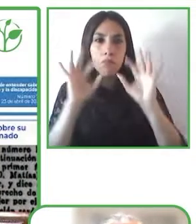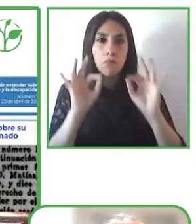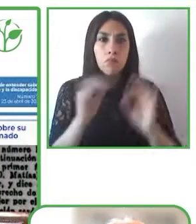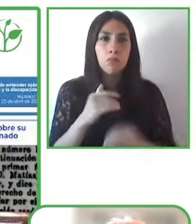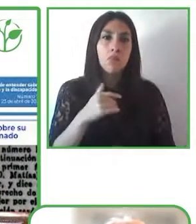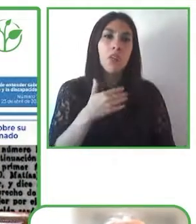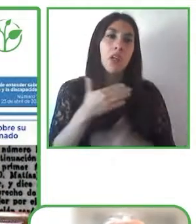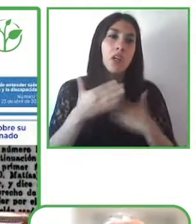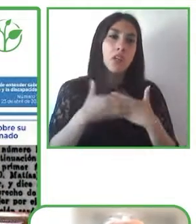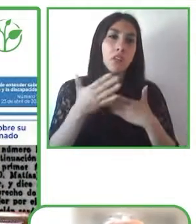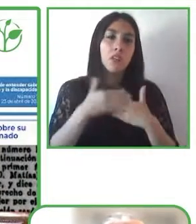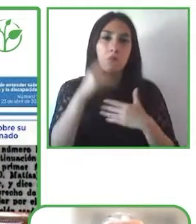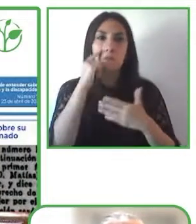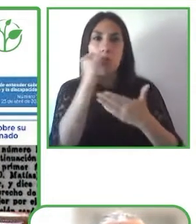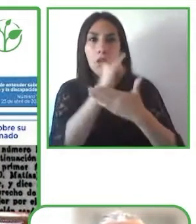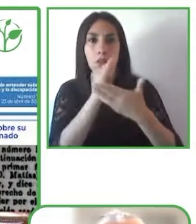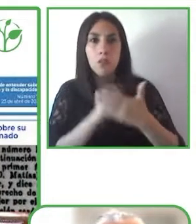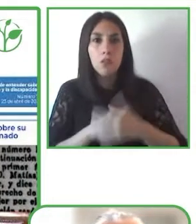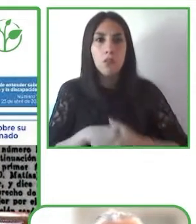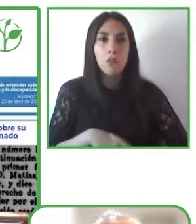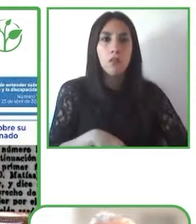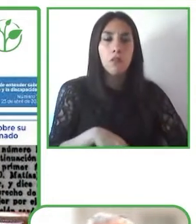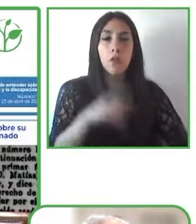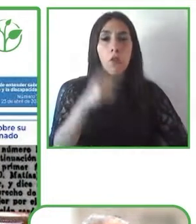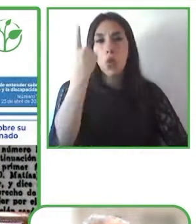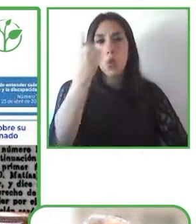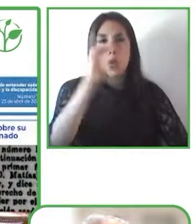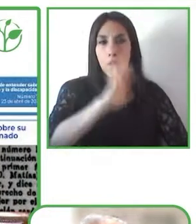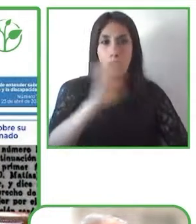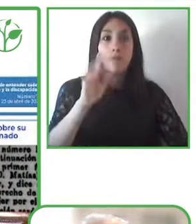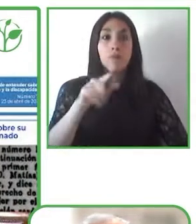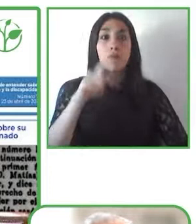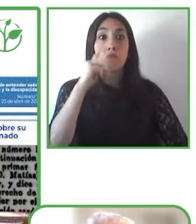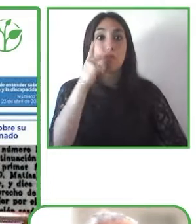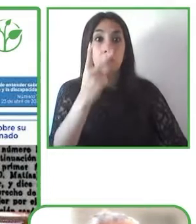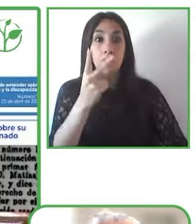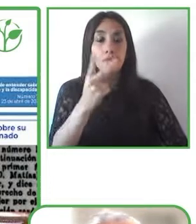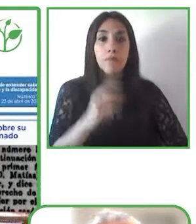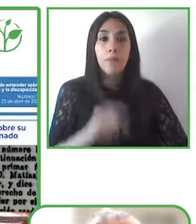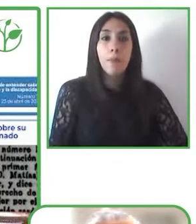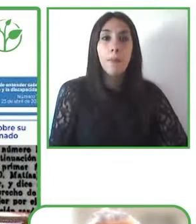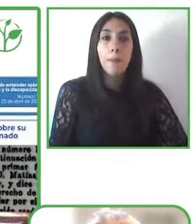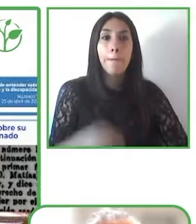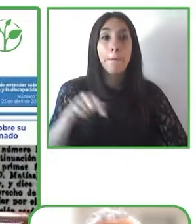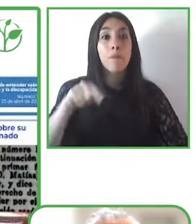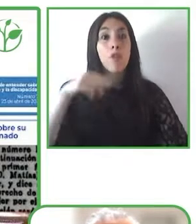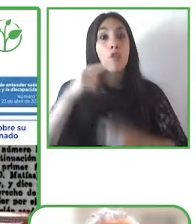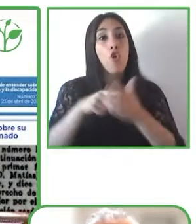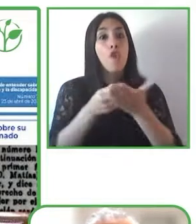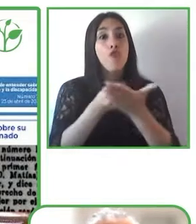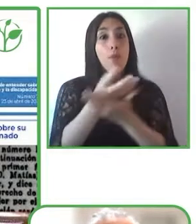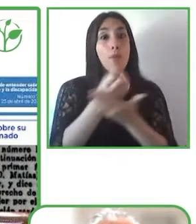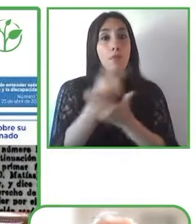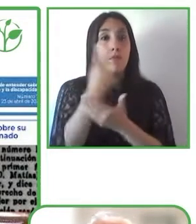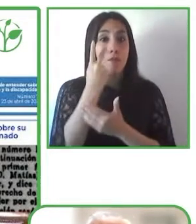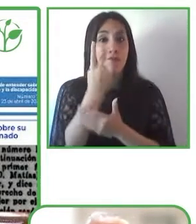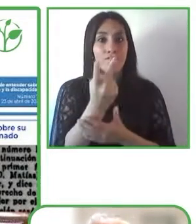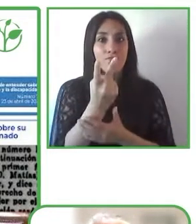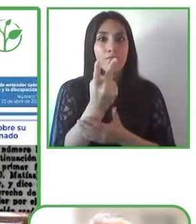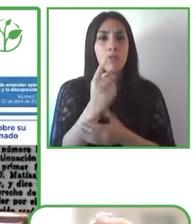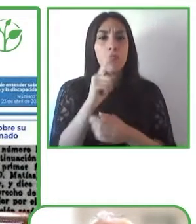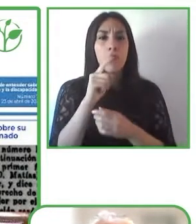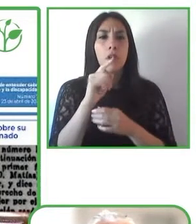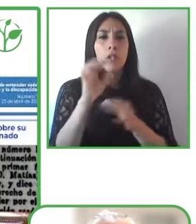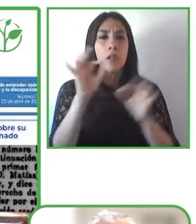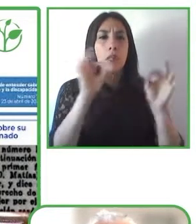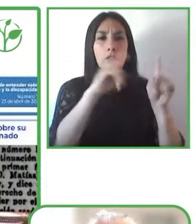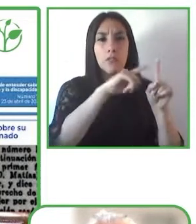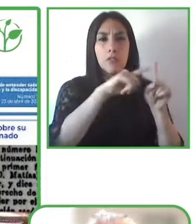we not only explain the news such as the labour reform act in Spain or the conflict between